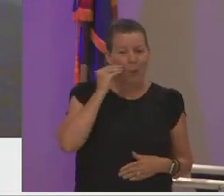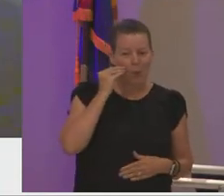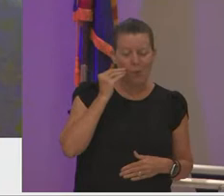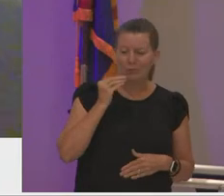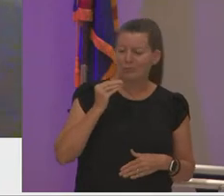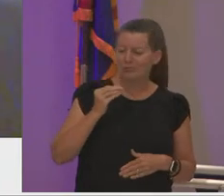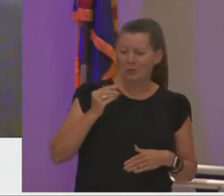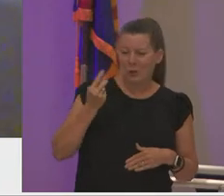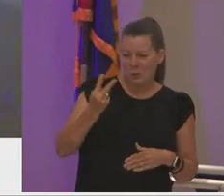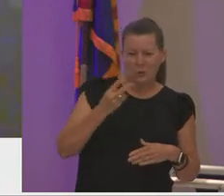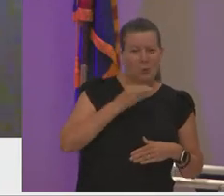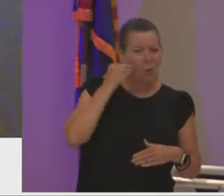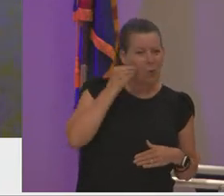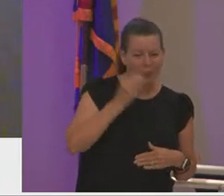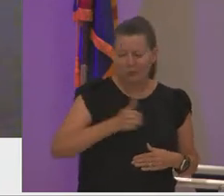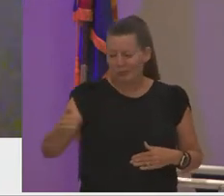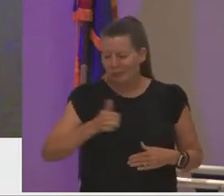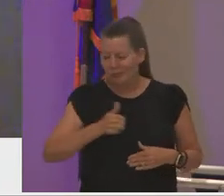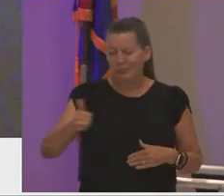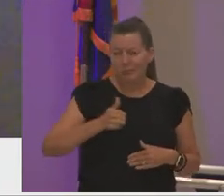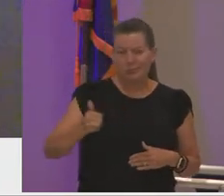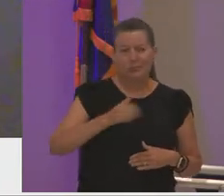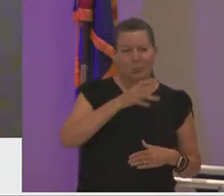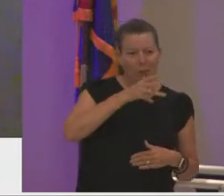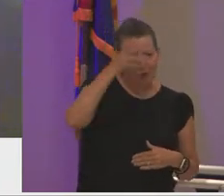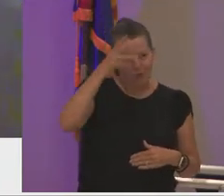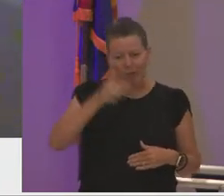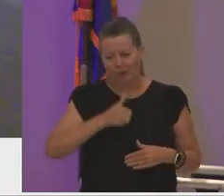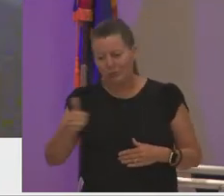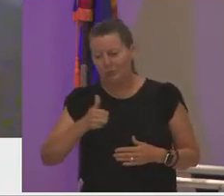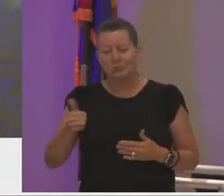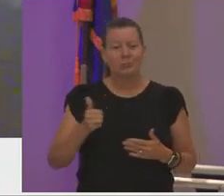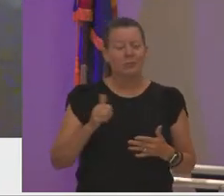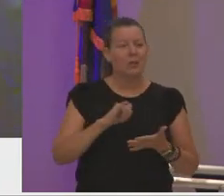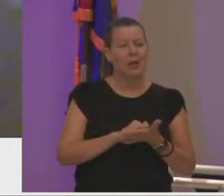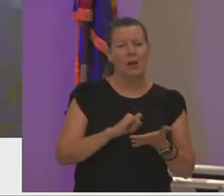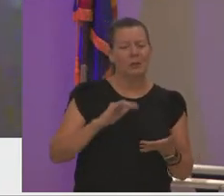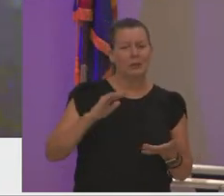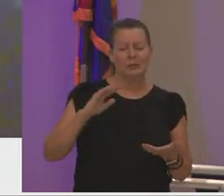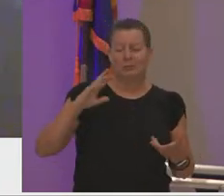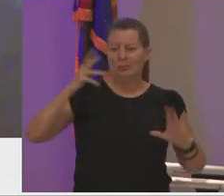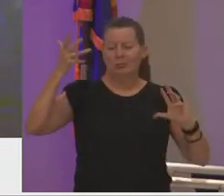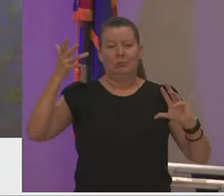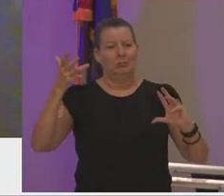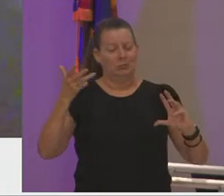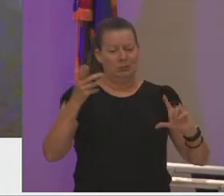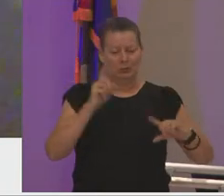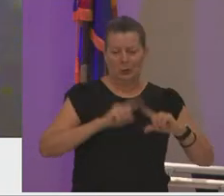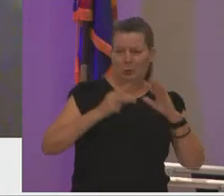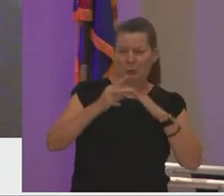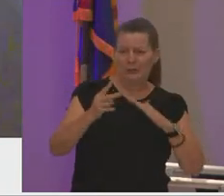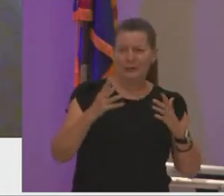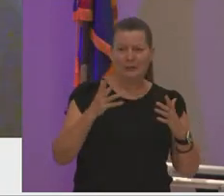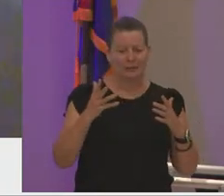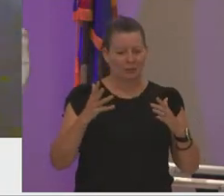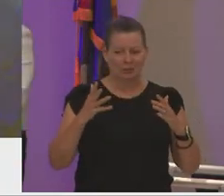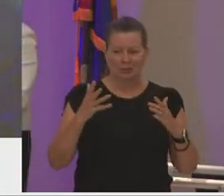between my mother and father it was a chaotic and unpredictable childhood the only true consistency